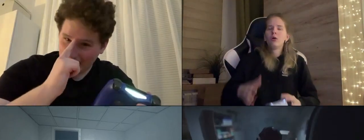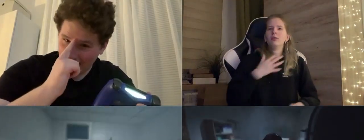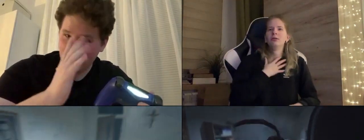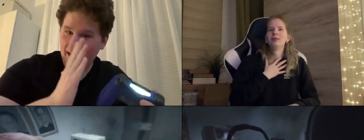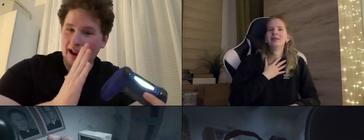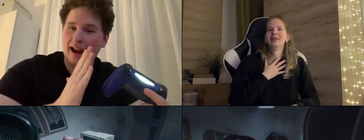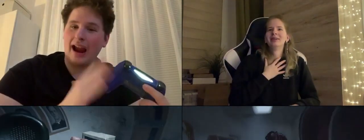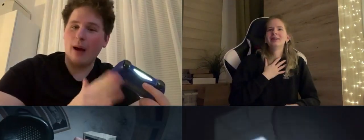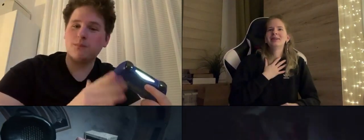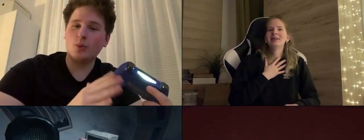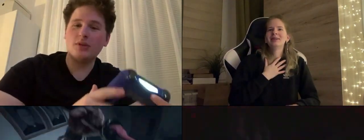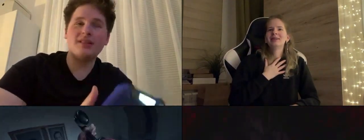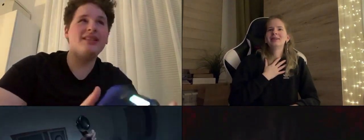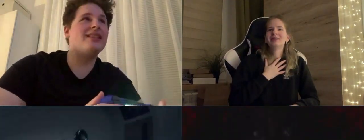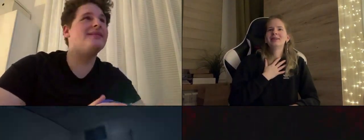I'm a moron ...